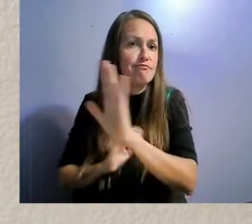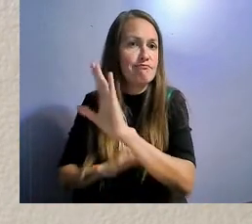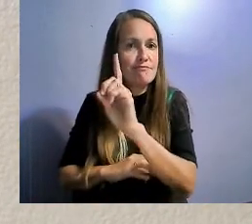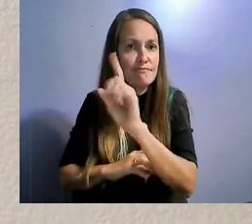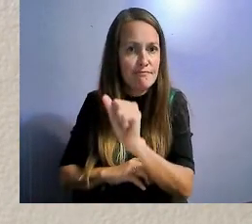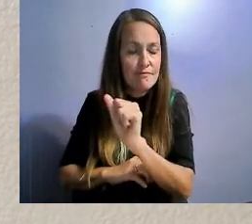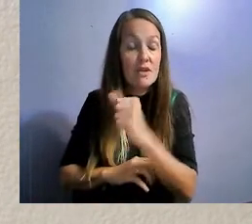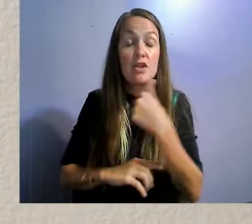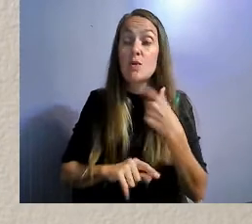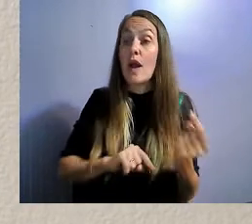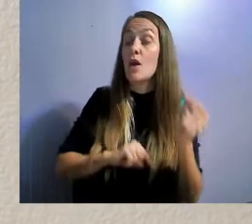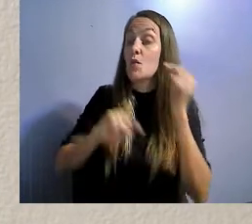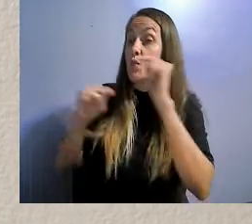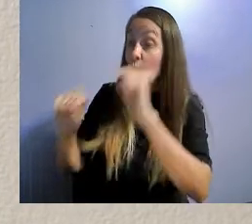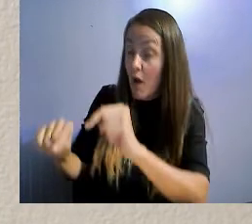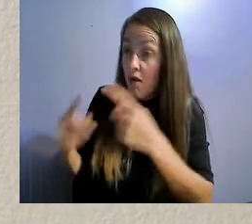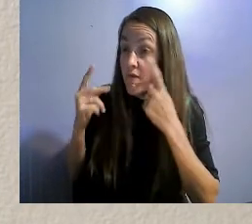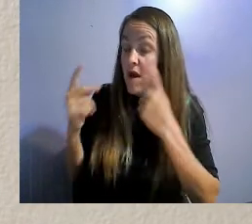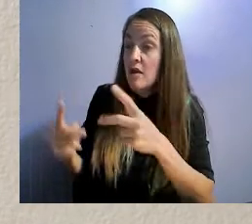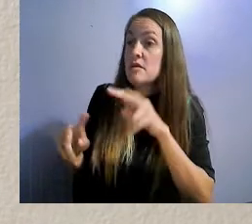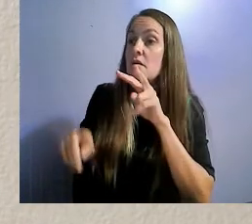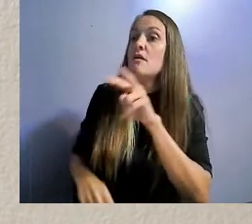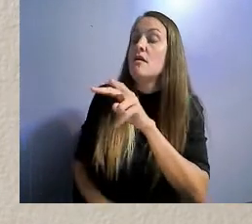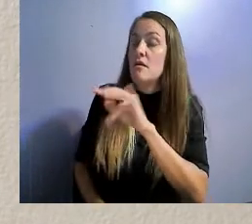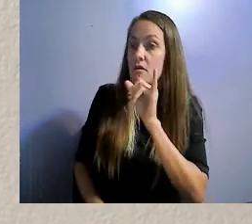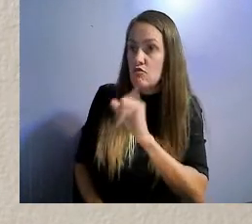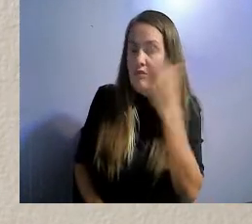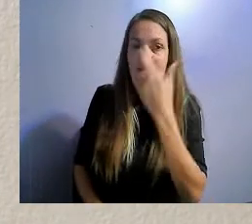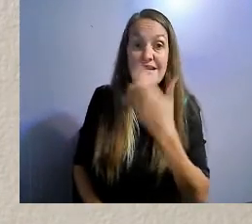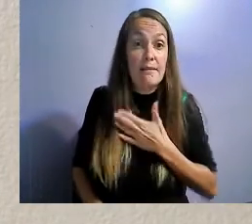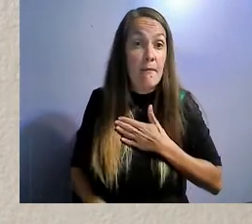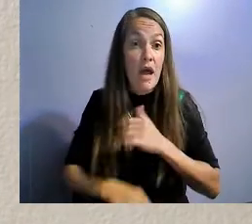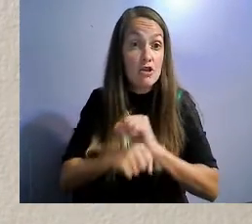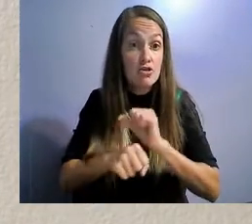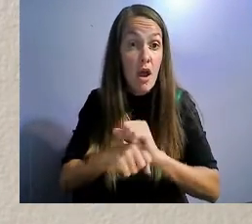listening and ultimately, some coaching.